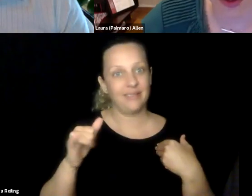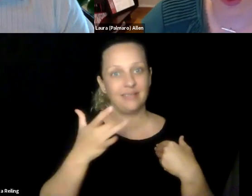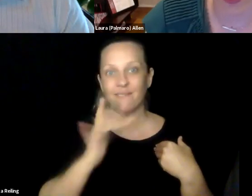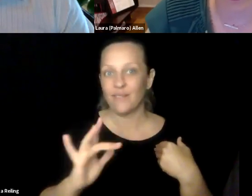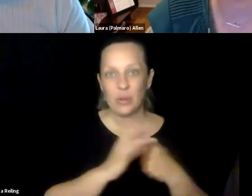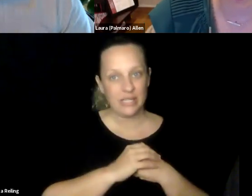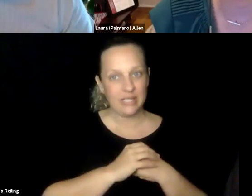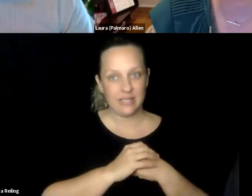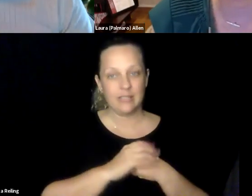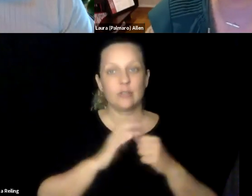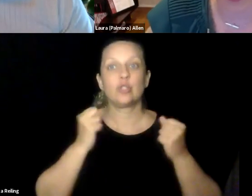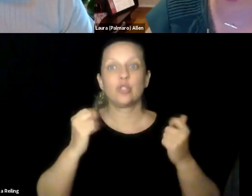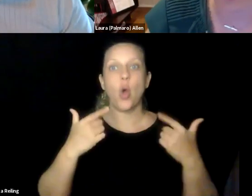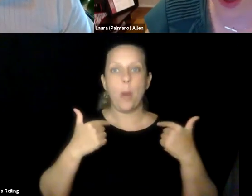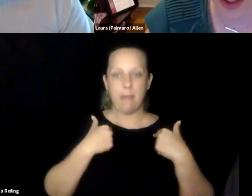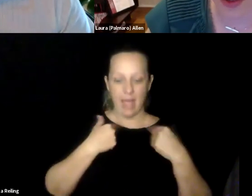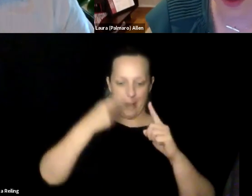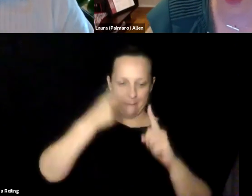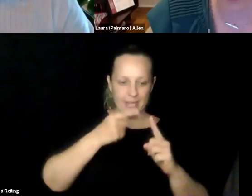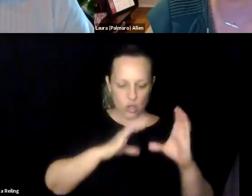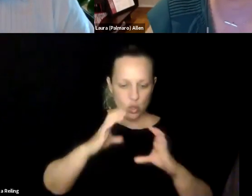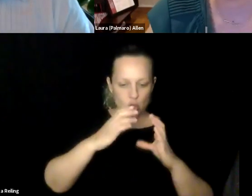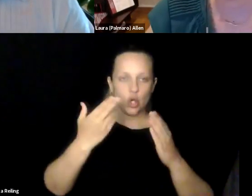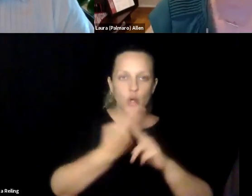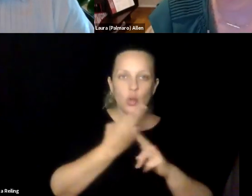me. And I know that's not the case for so many people with disabilities.